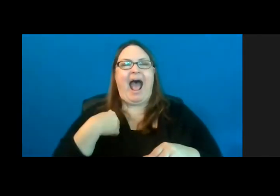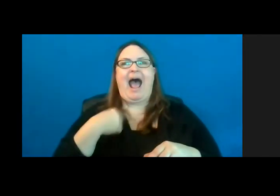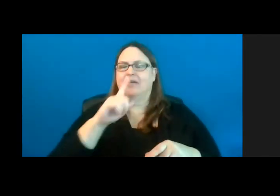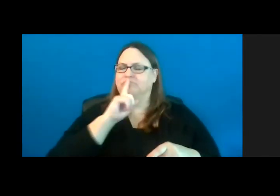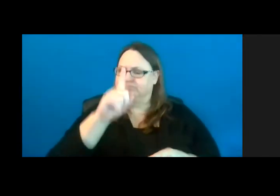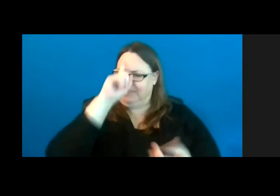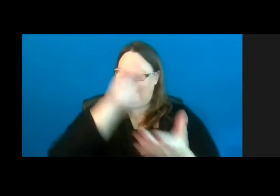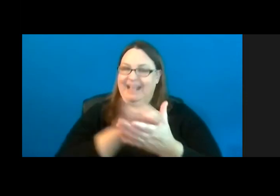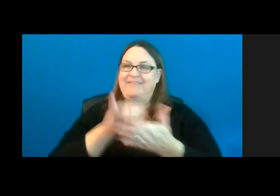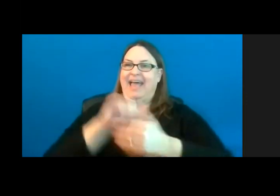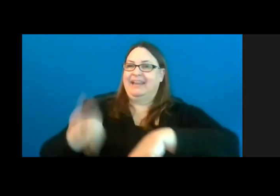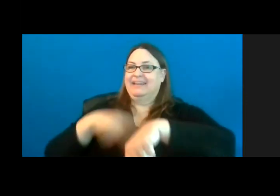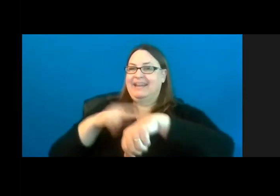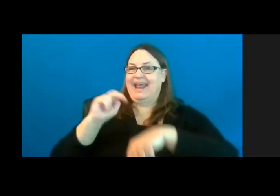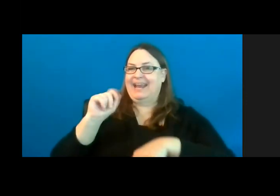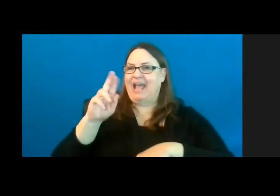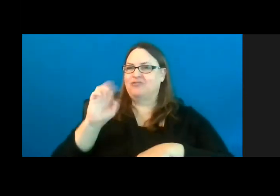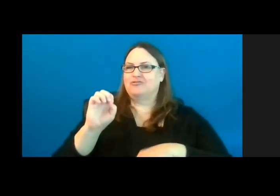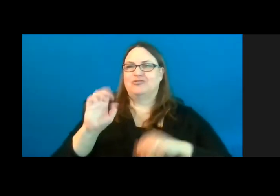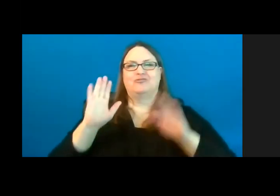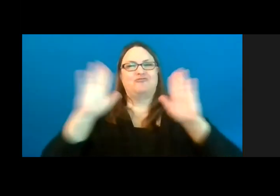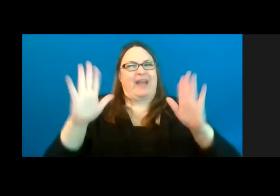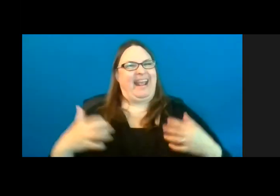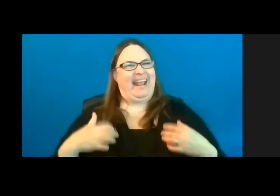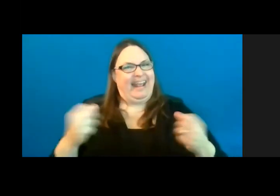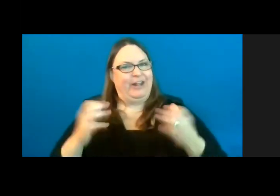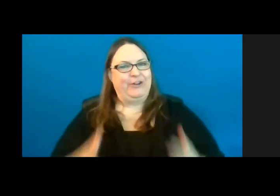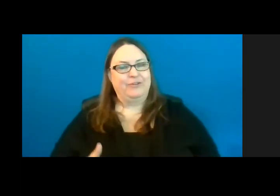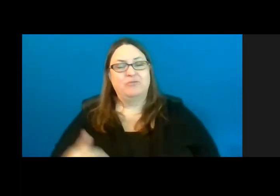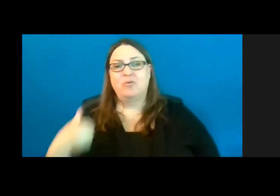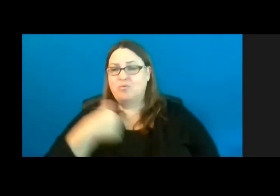We have individuals that come to us that have fallen out of tree stands, or have never been